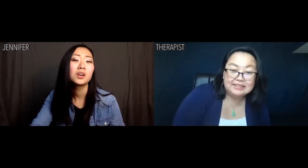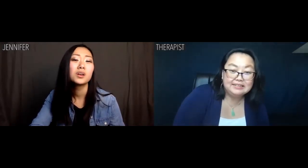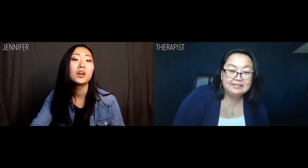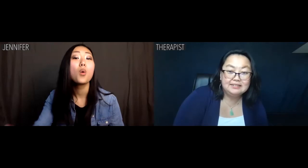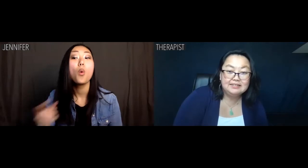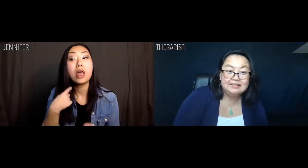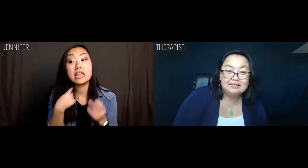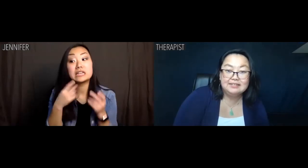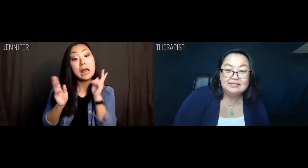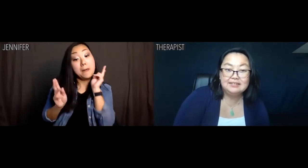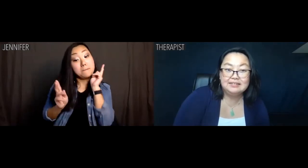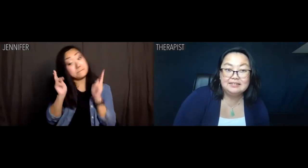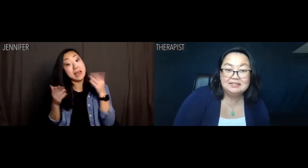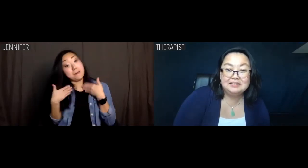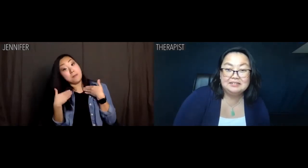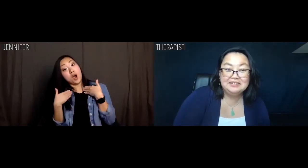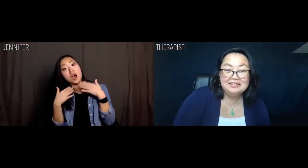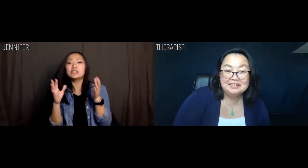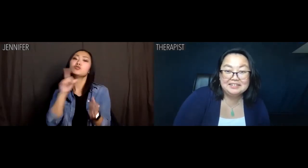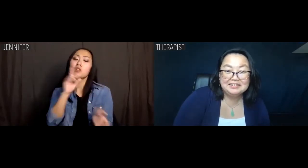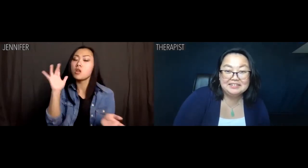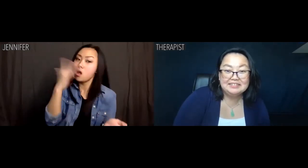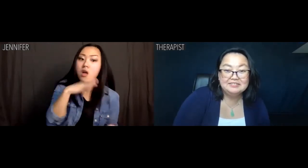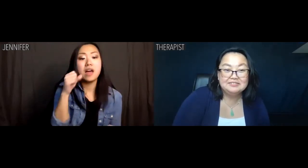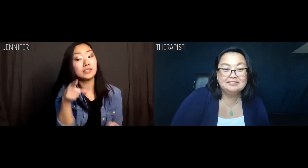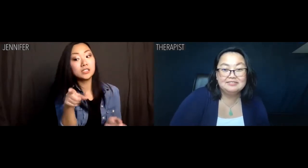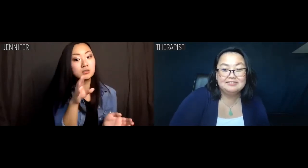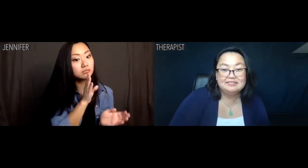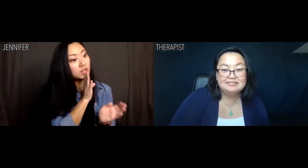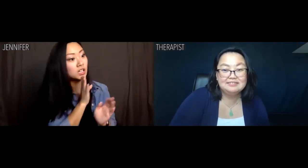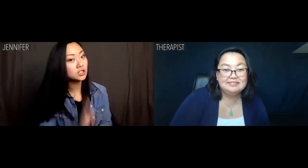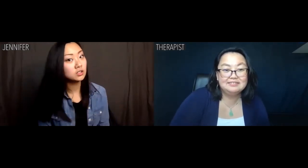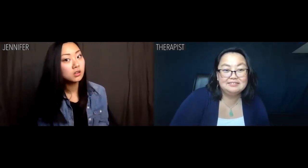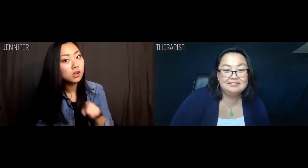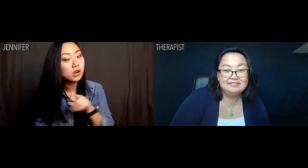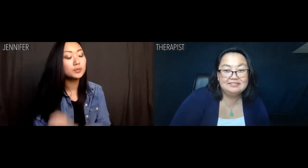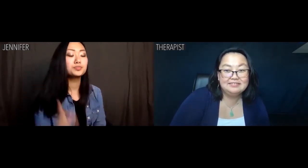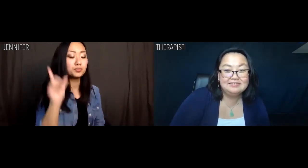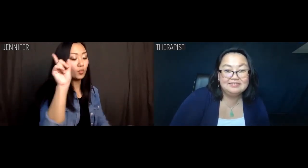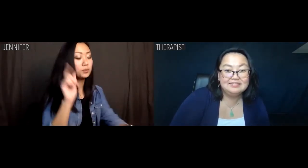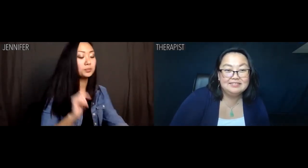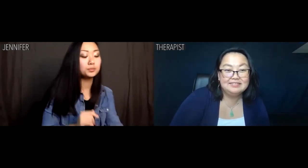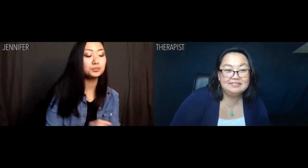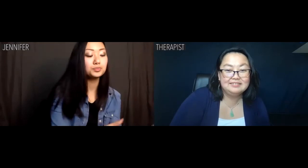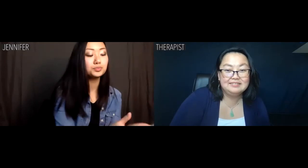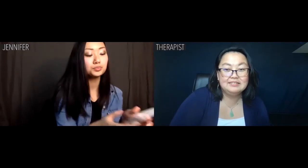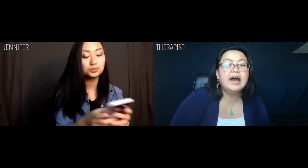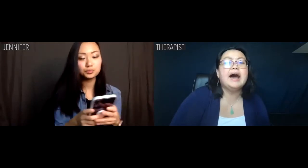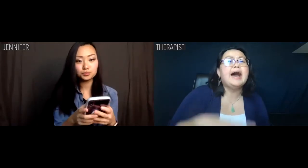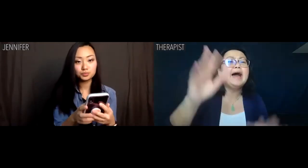Jennifer: Yeah, well, this "people" is getting pretty tired of a bitch. Hold on.